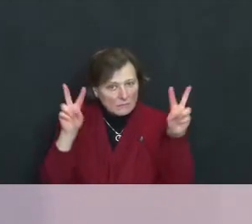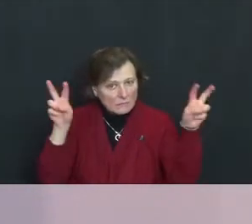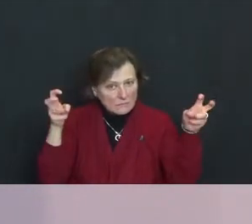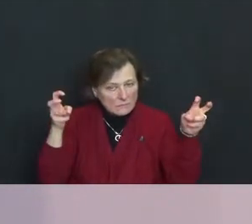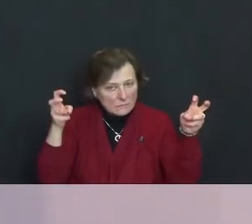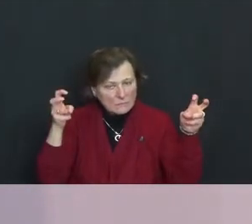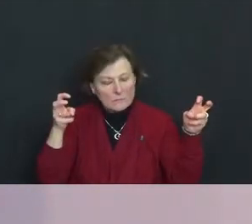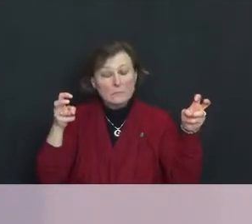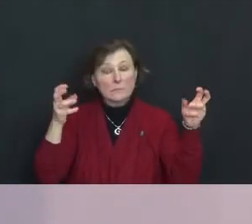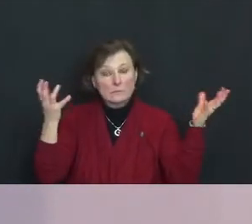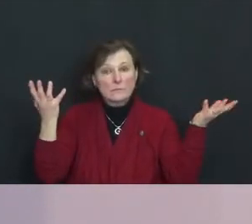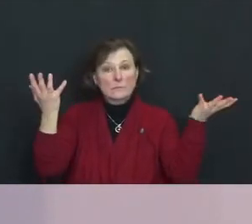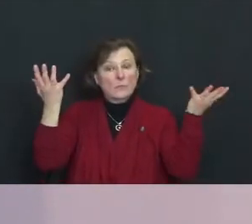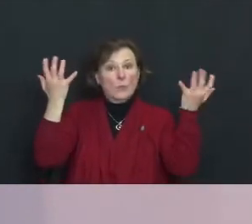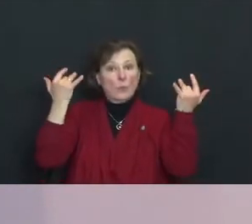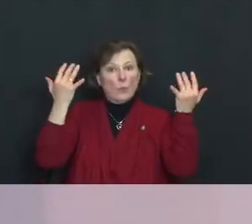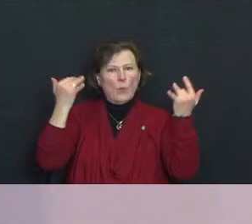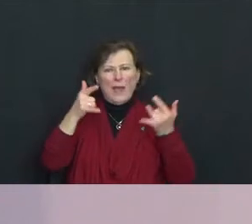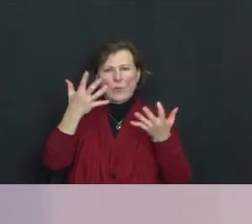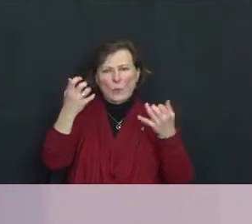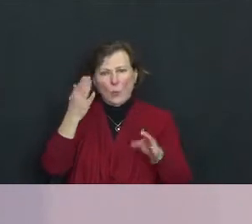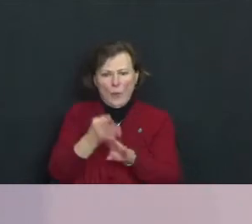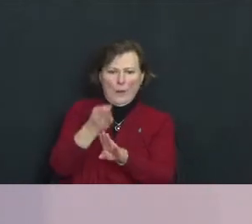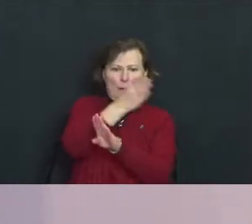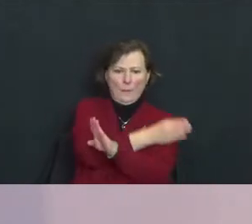My goodness, why would you want to premeditate evils?